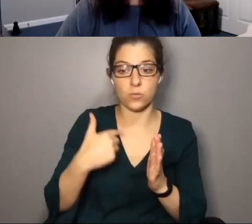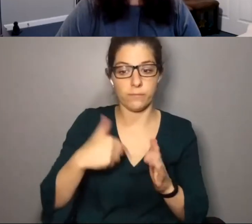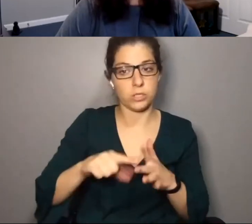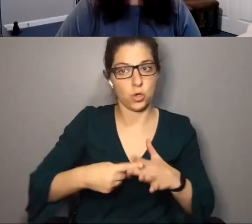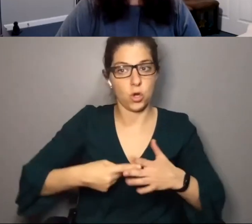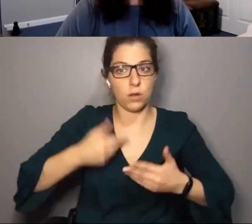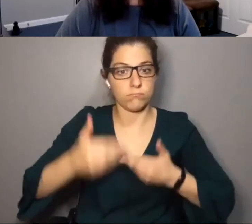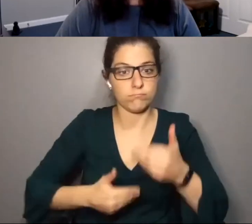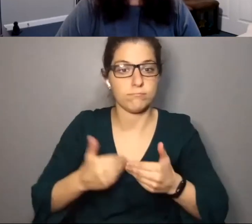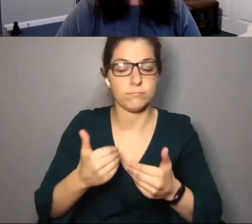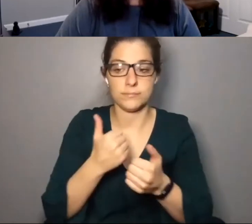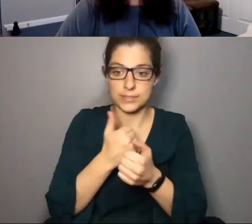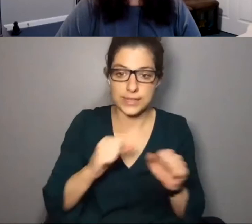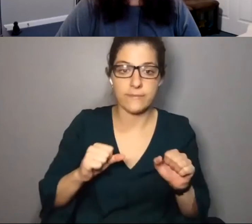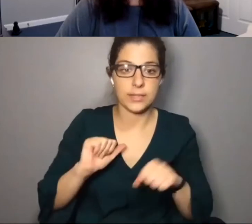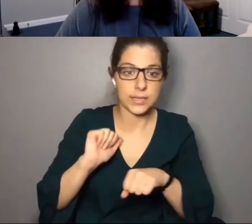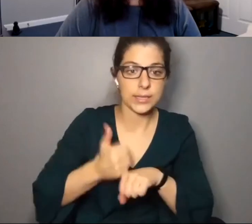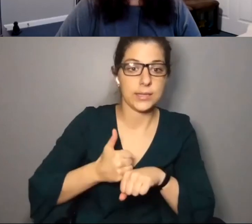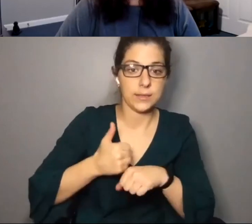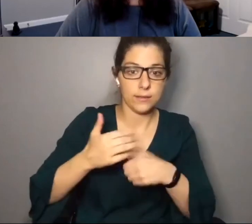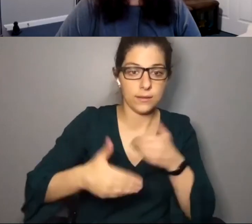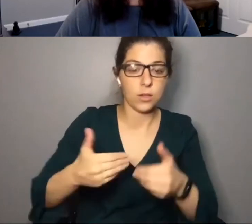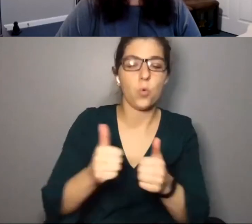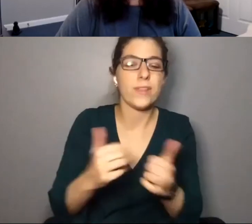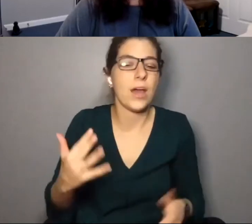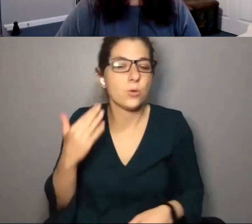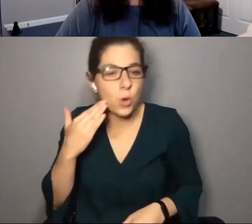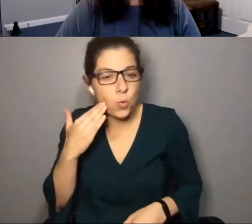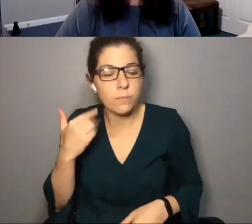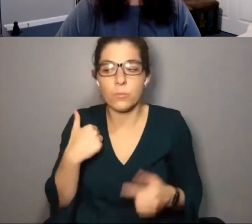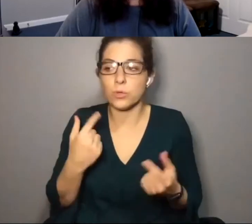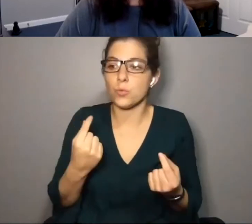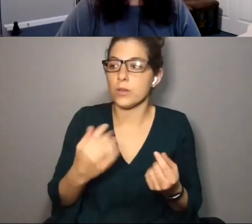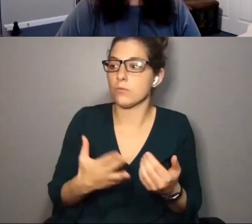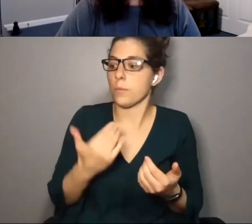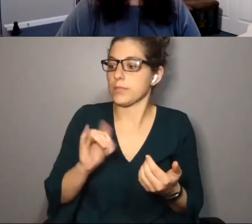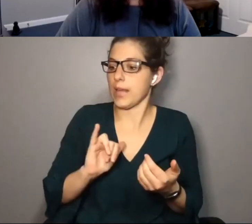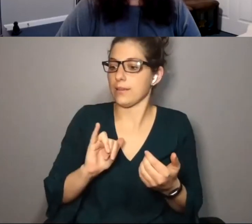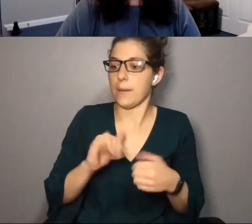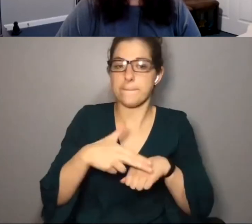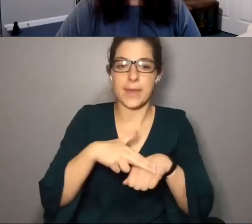in motion, protocols, safety measures in a way, without knowing it, but we were doing it in